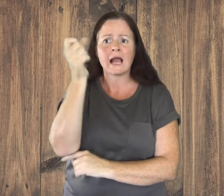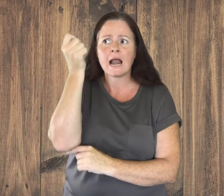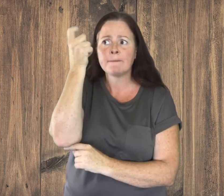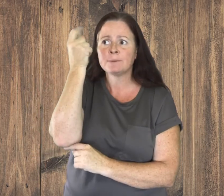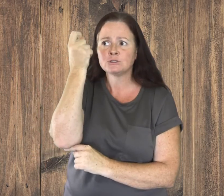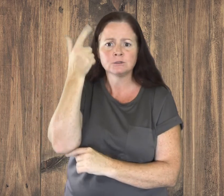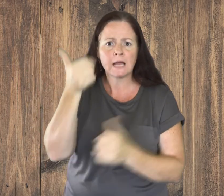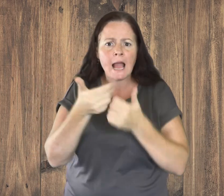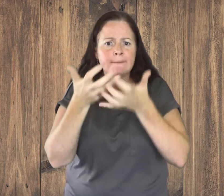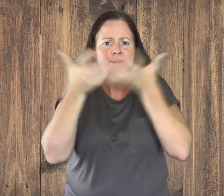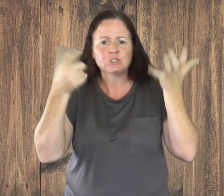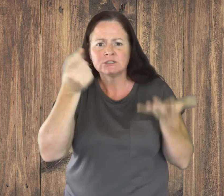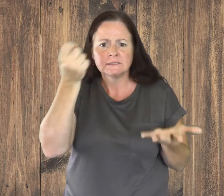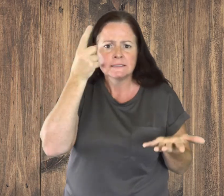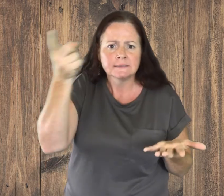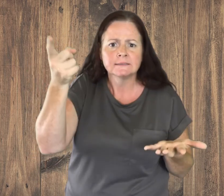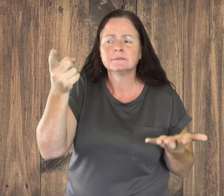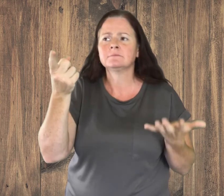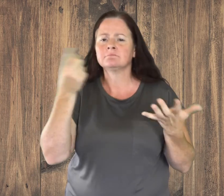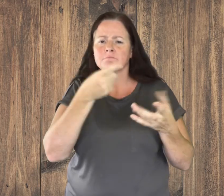Viewing comprehension is an act of understanding the text you are viewing.